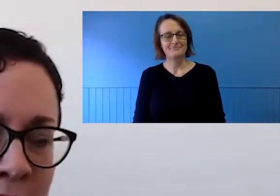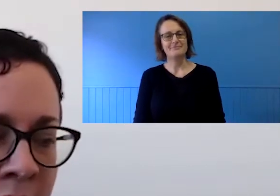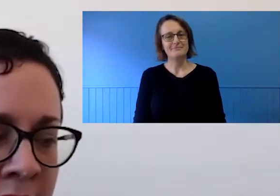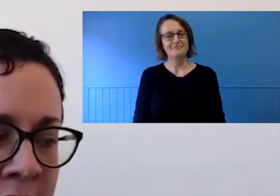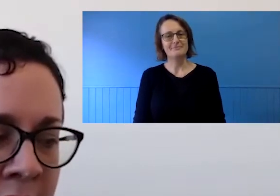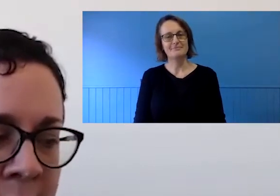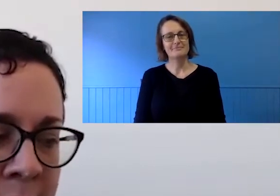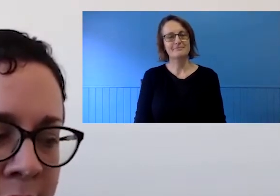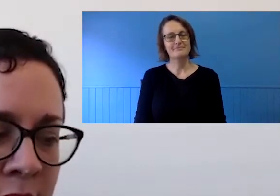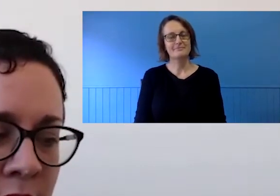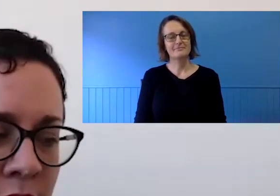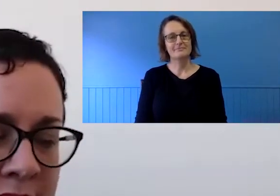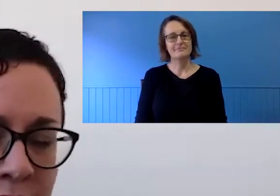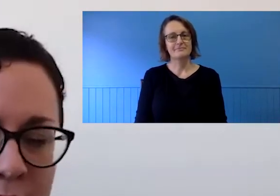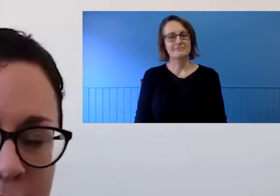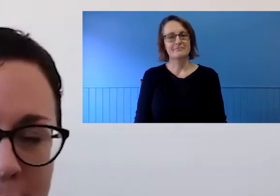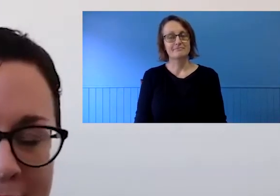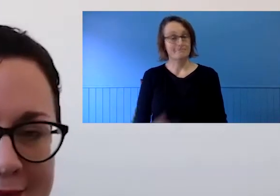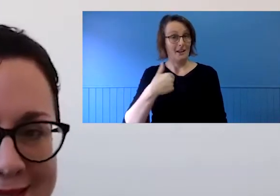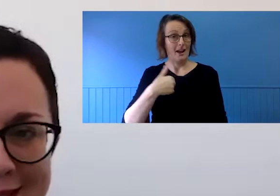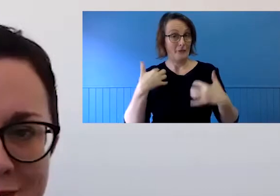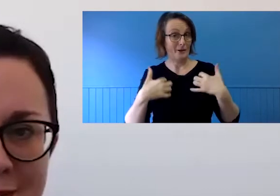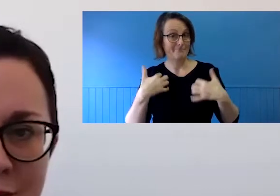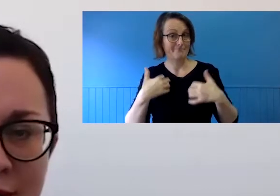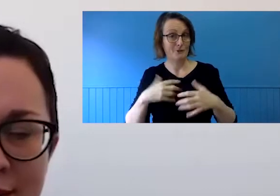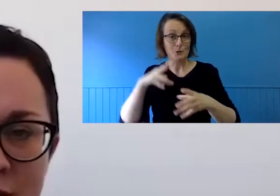I'm really thrilled to be part of this credit connections